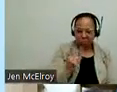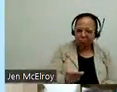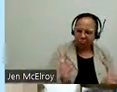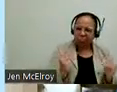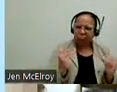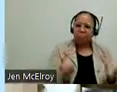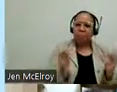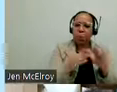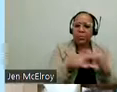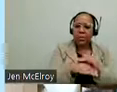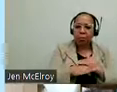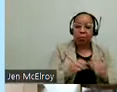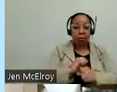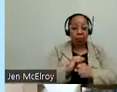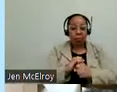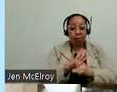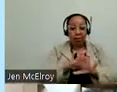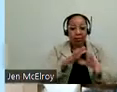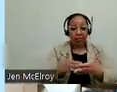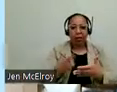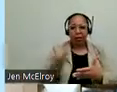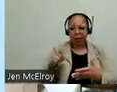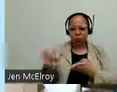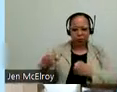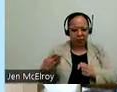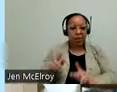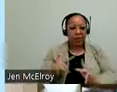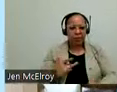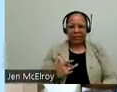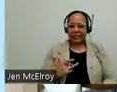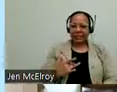because people were not comfortable with someone coming into their homes.